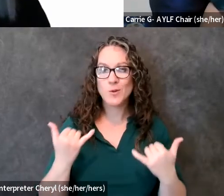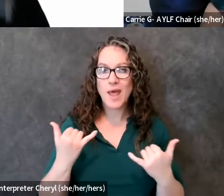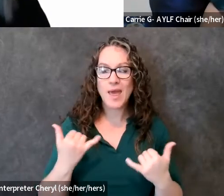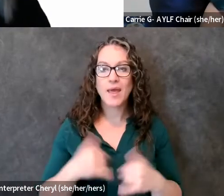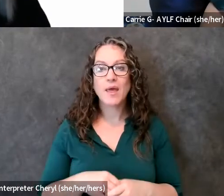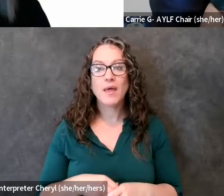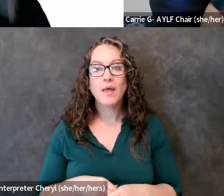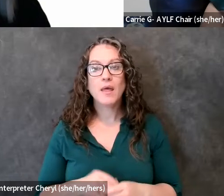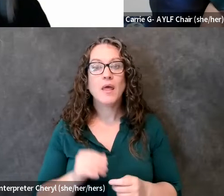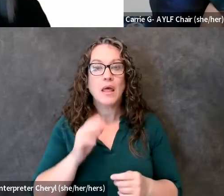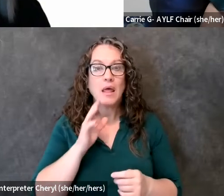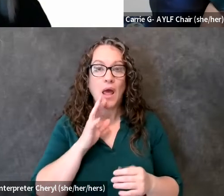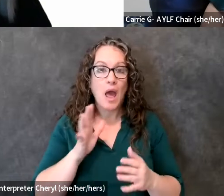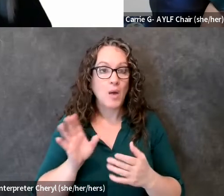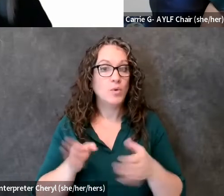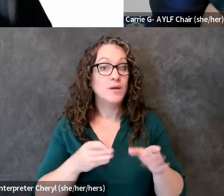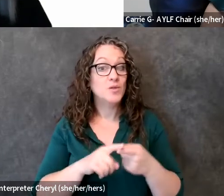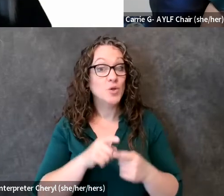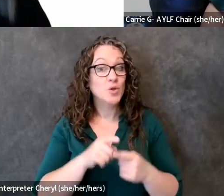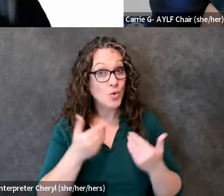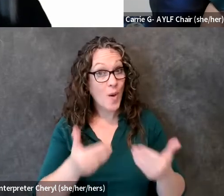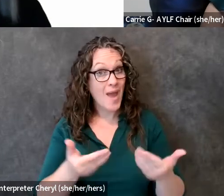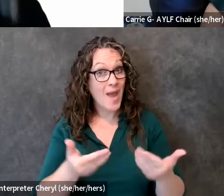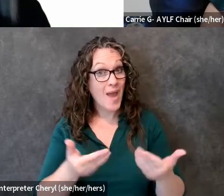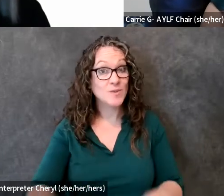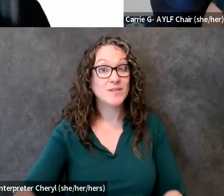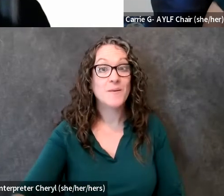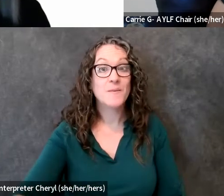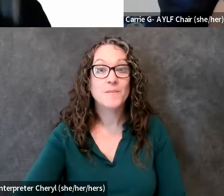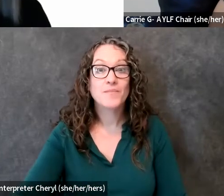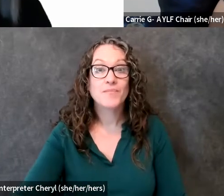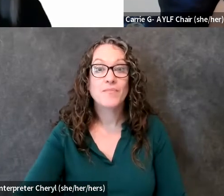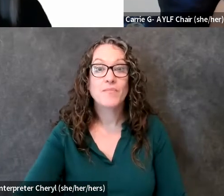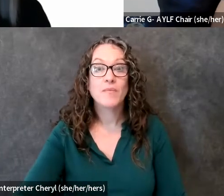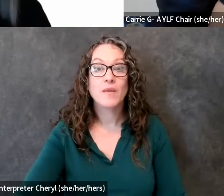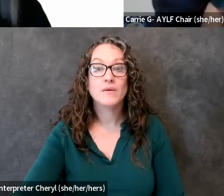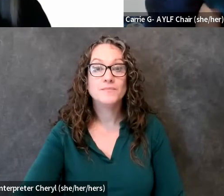i'll turn it over to you and let you close this out thank you sarah i am definitely